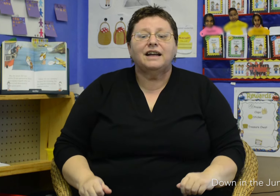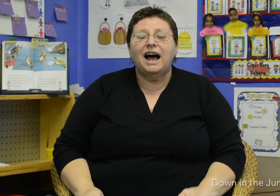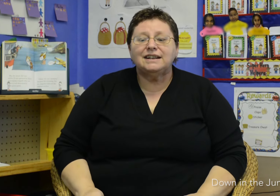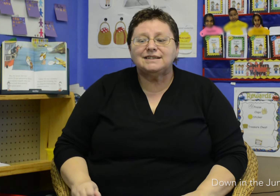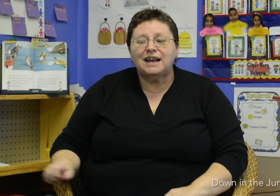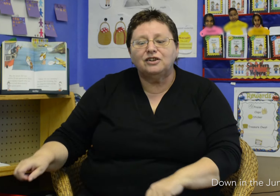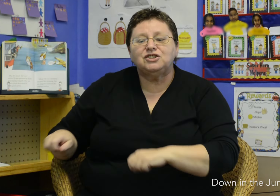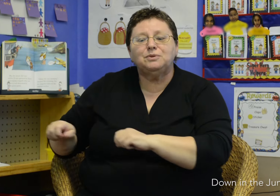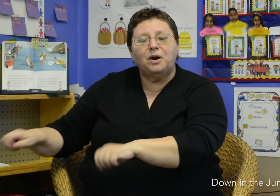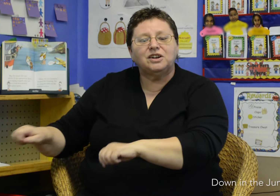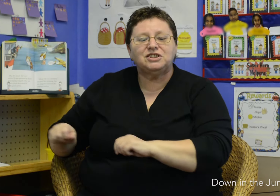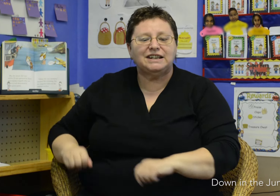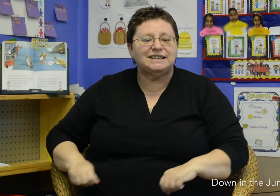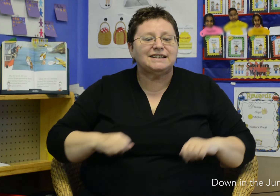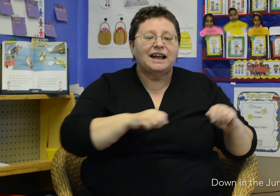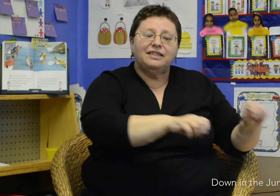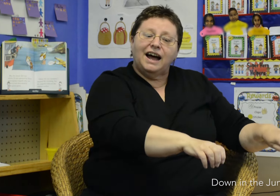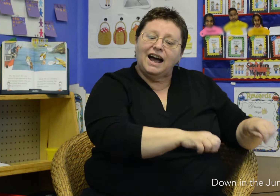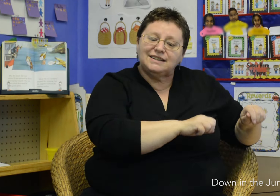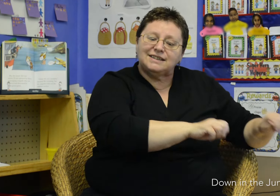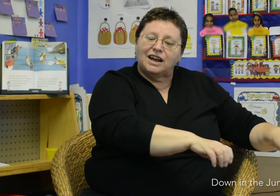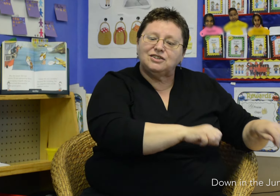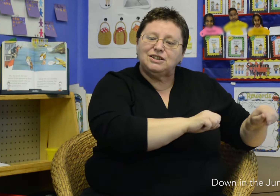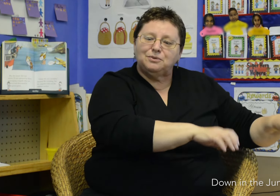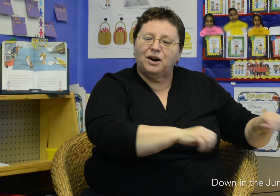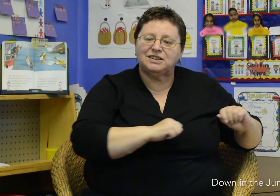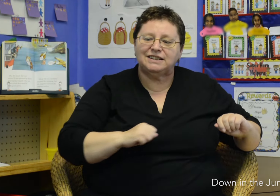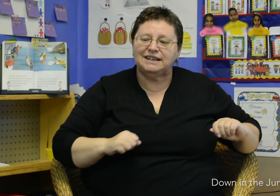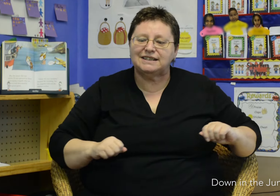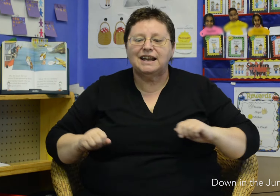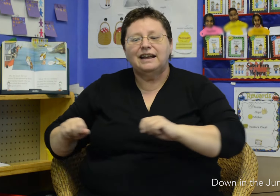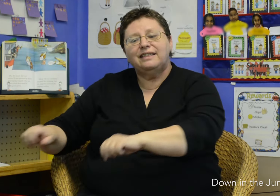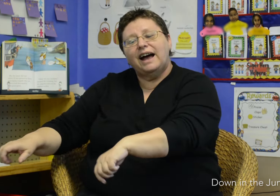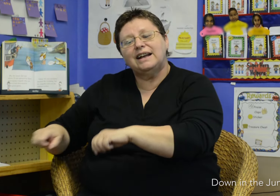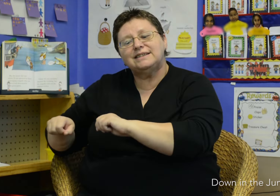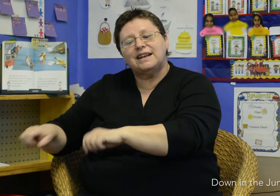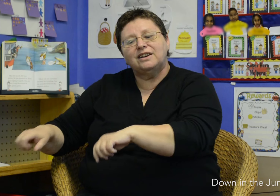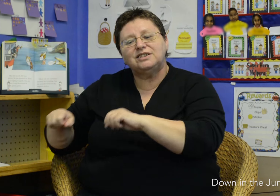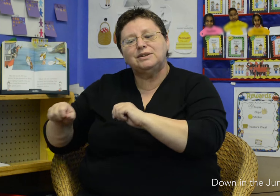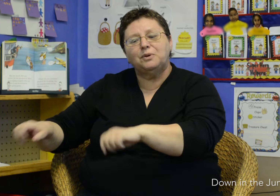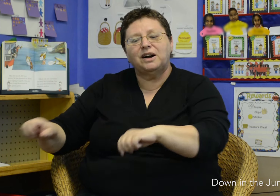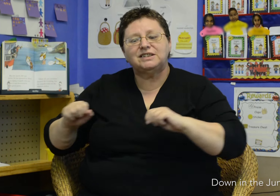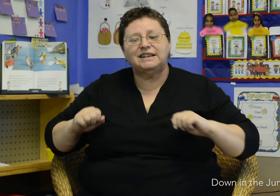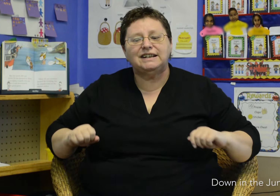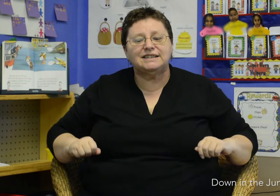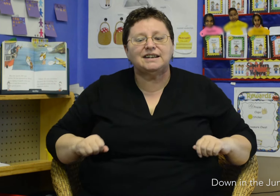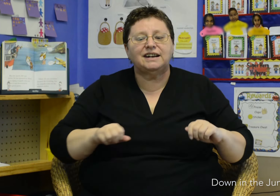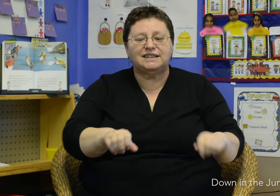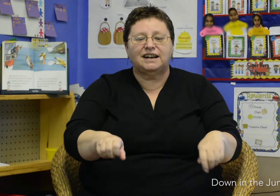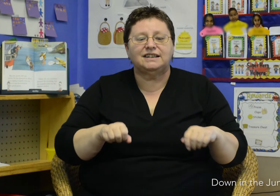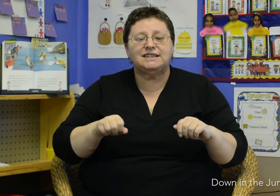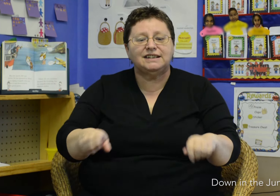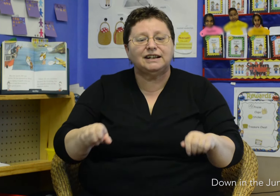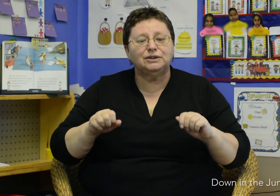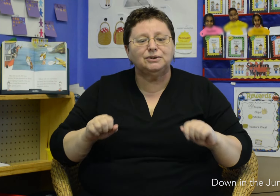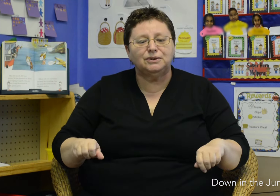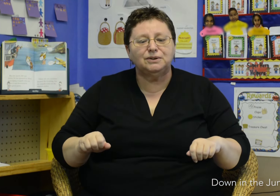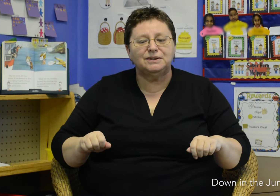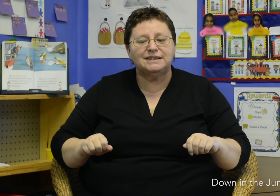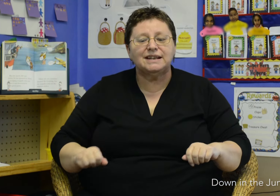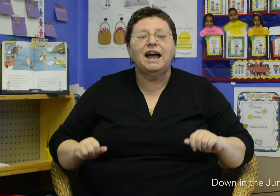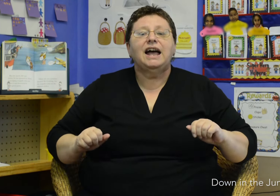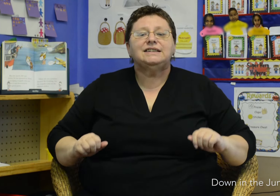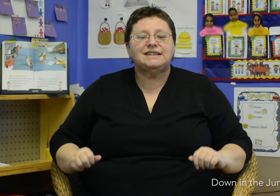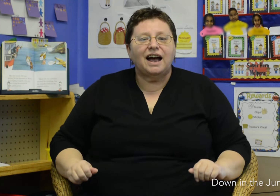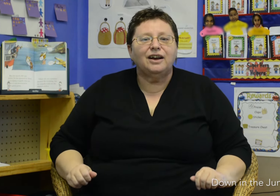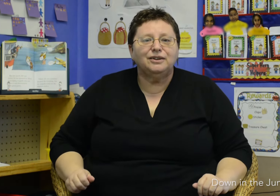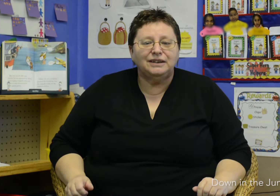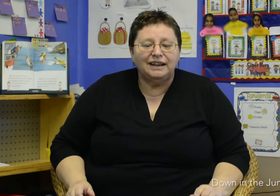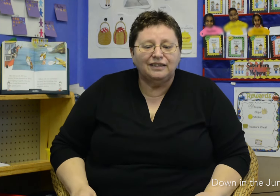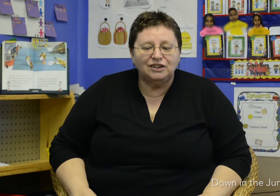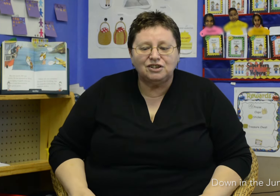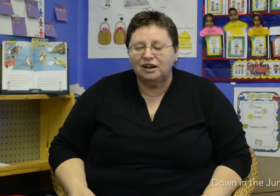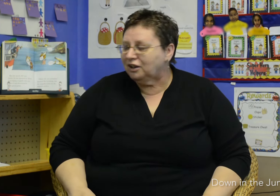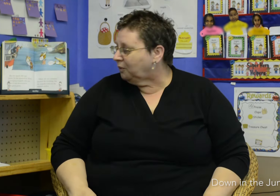how she washes, that's how she washes, that's how she washes her dirty clothes. Down in the